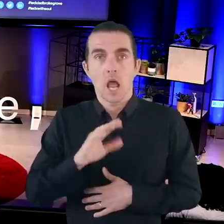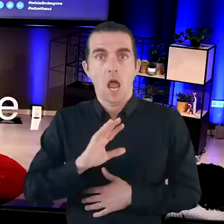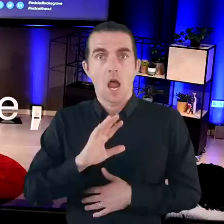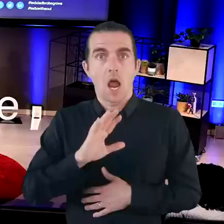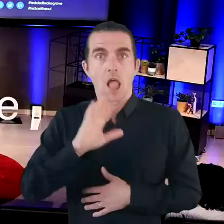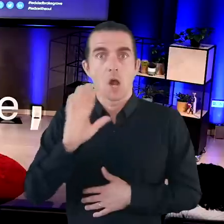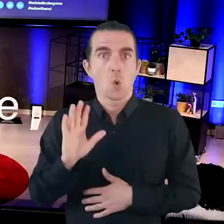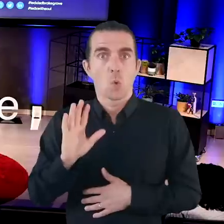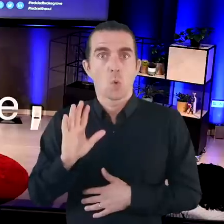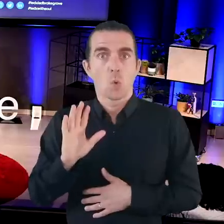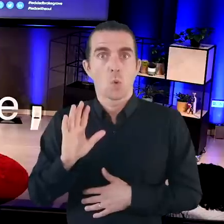hello.